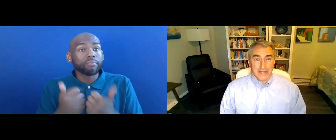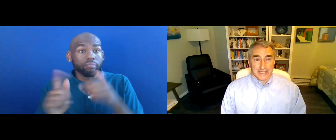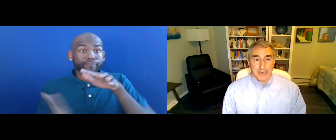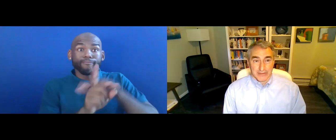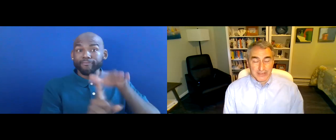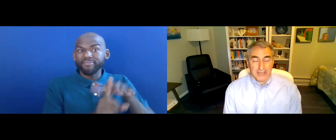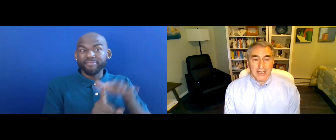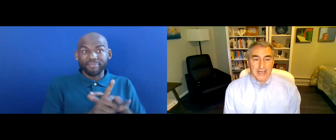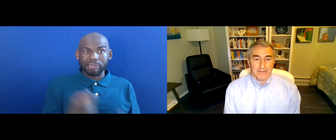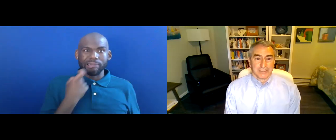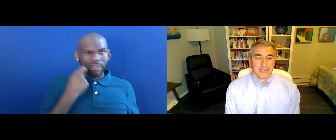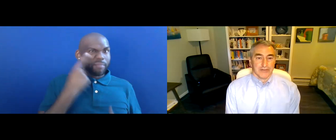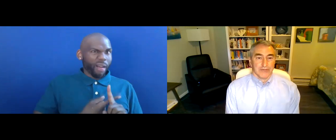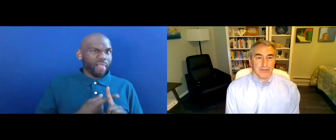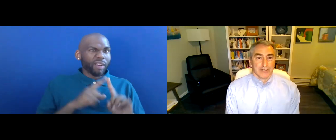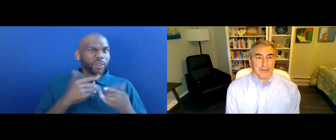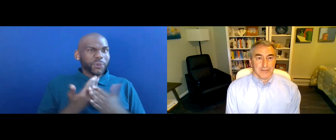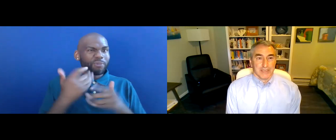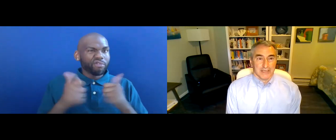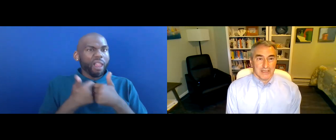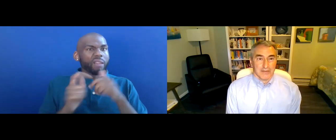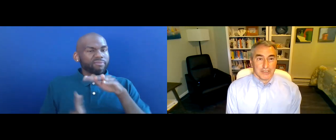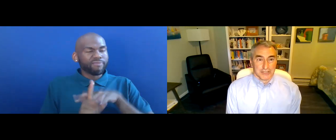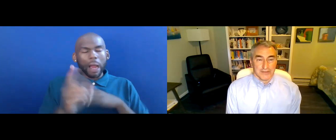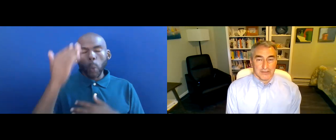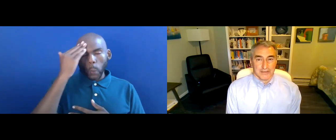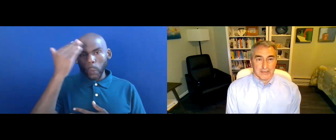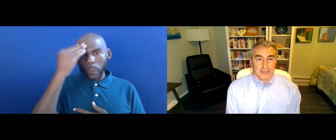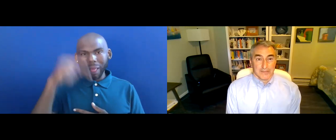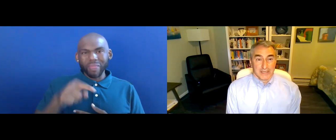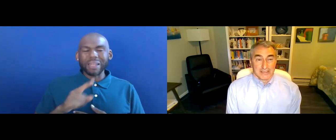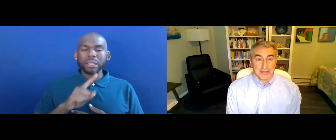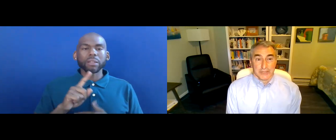IN THE LAST MONTH. WE KNOW THIS WILL BE AN EMERGING FIELD AND EXPECT SOME